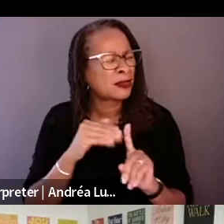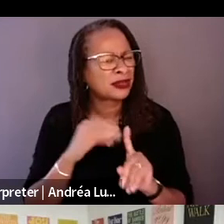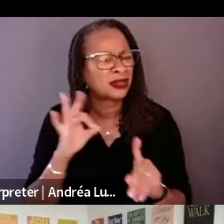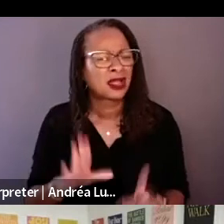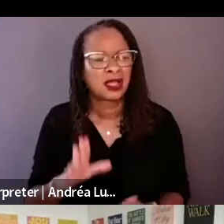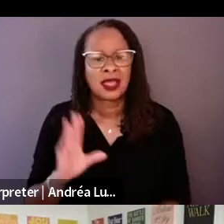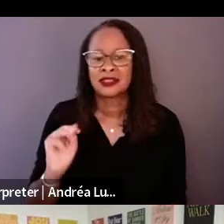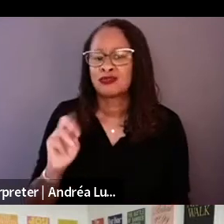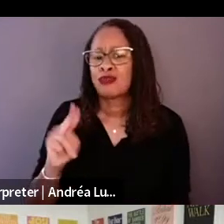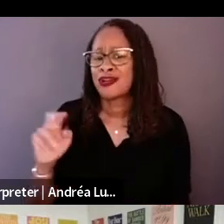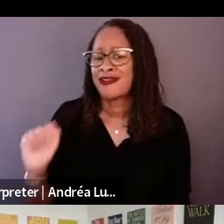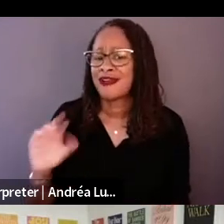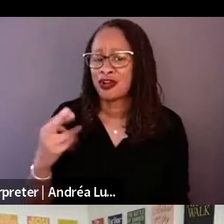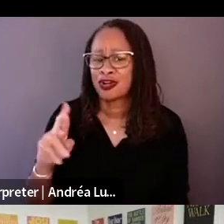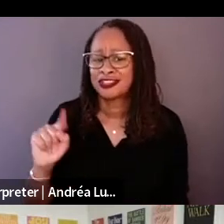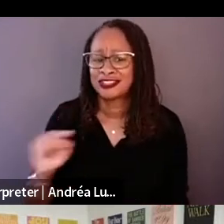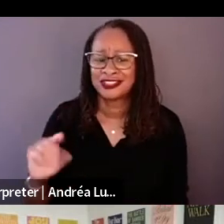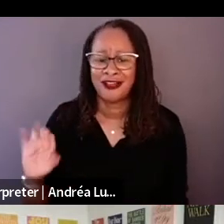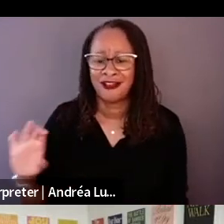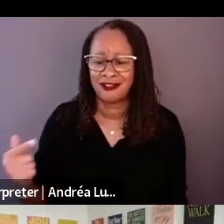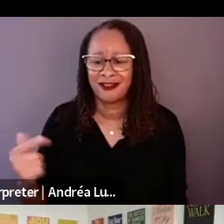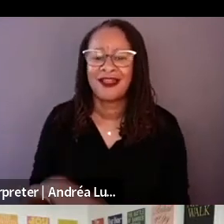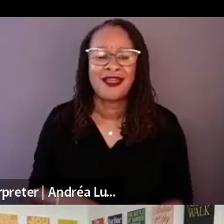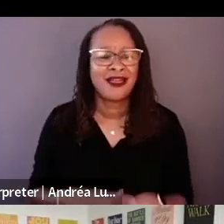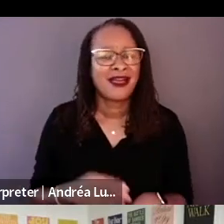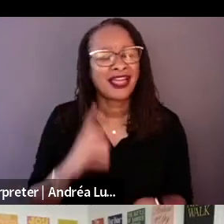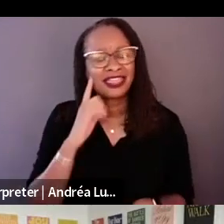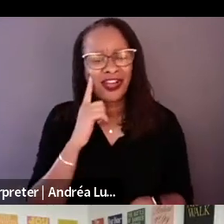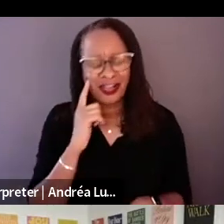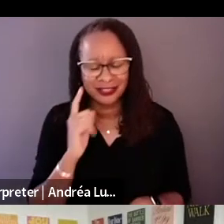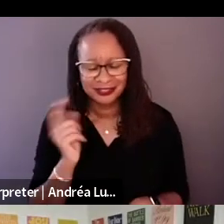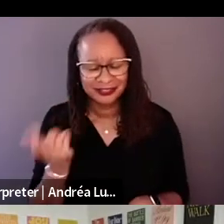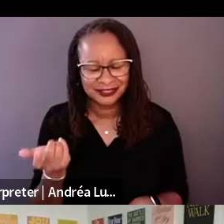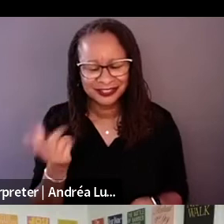Naturally I also wonder why people decide do it and don't.